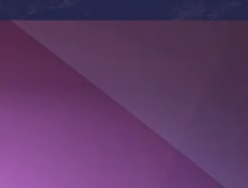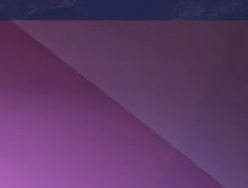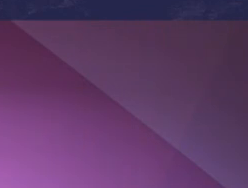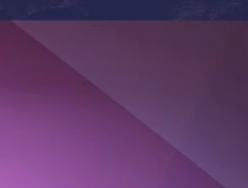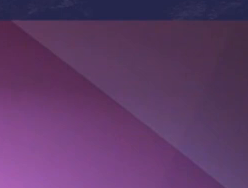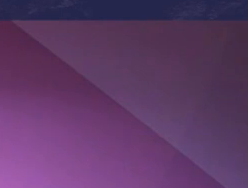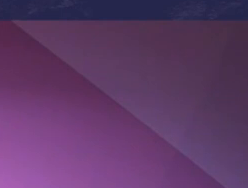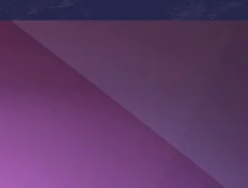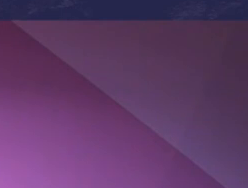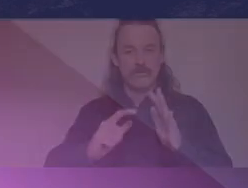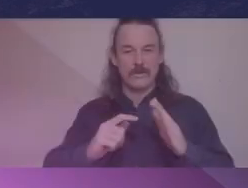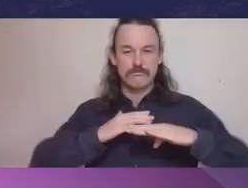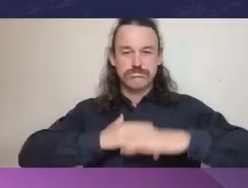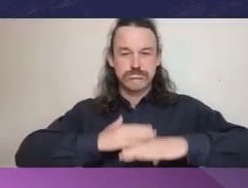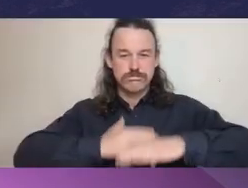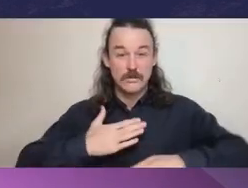We pay our respects to Aboriginal communities,